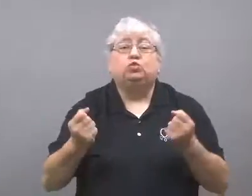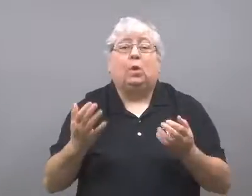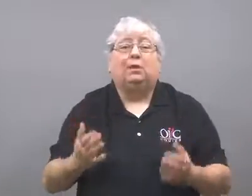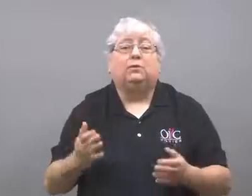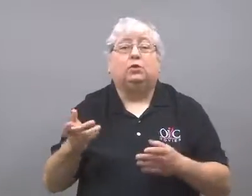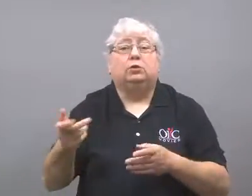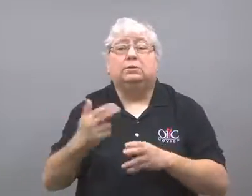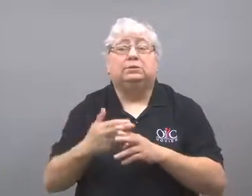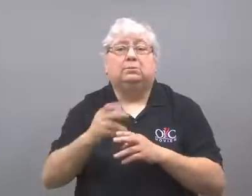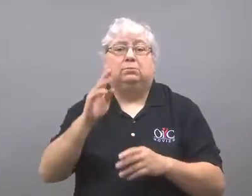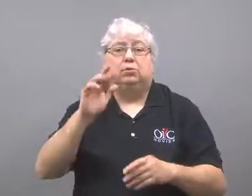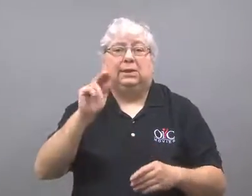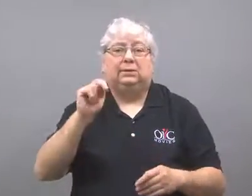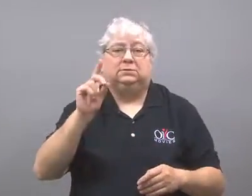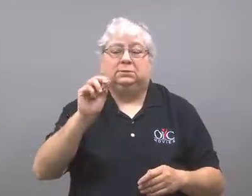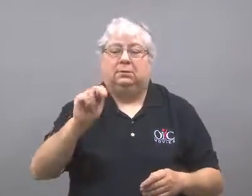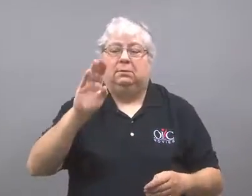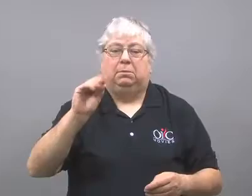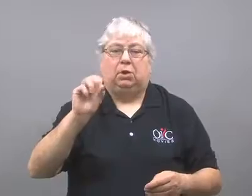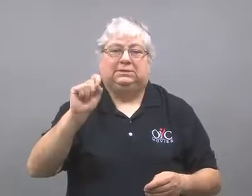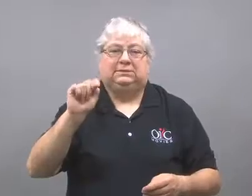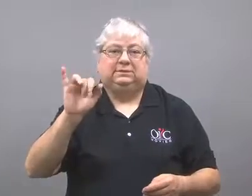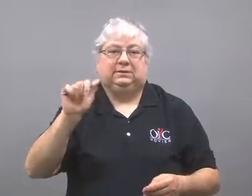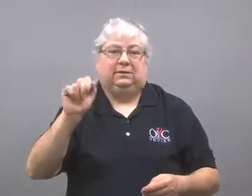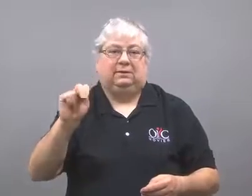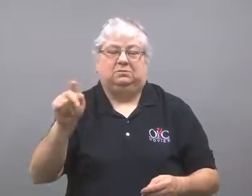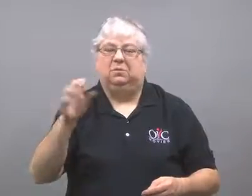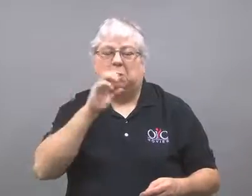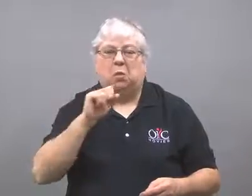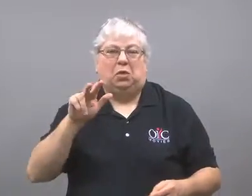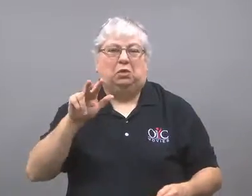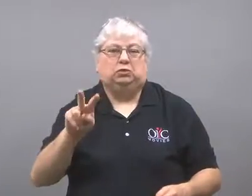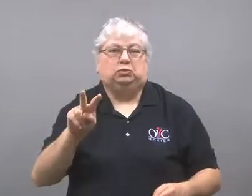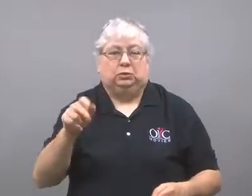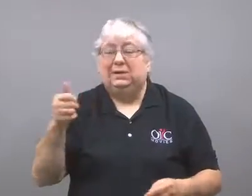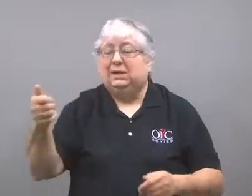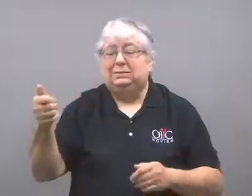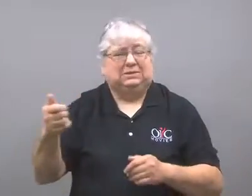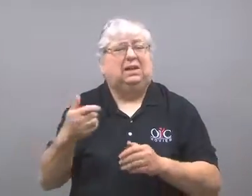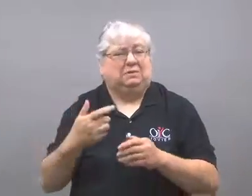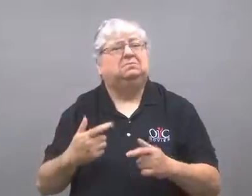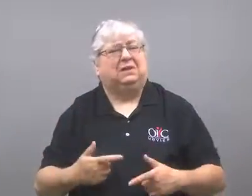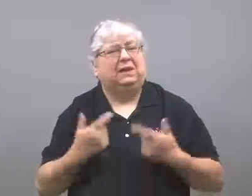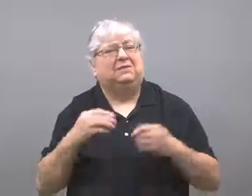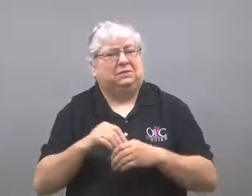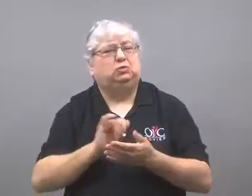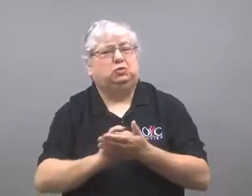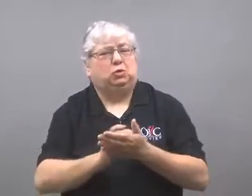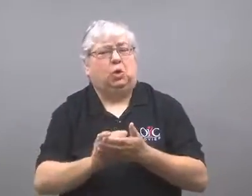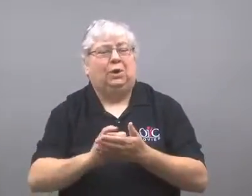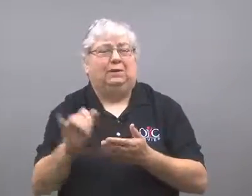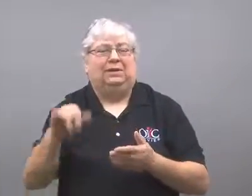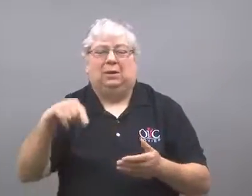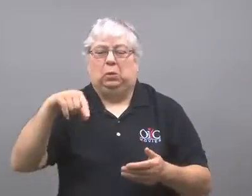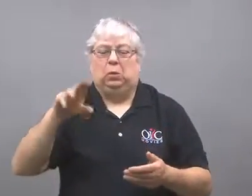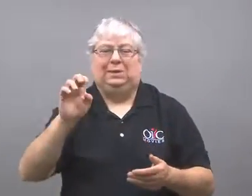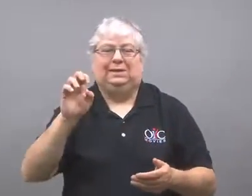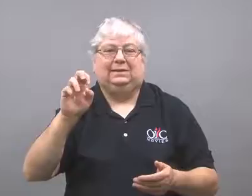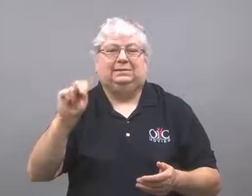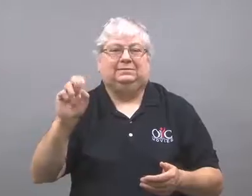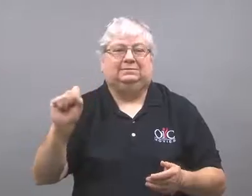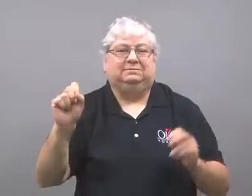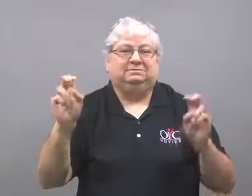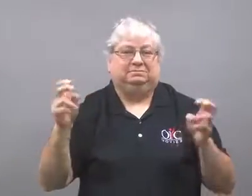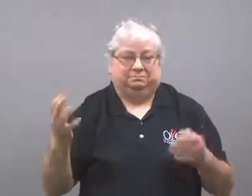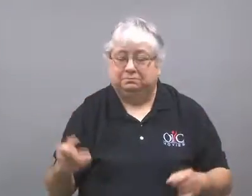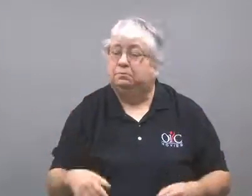The engineer was 32 year old Brandon Bostian, of Queens, New York.